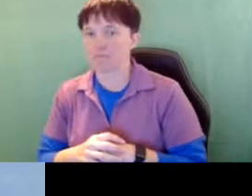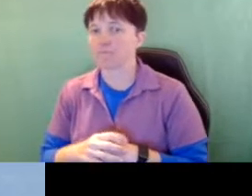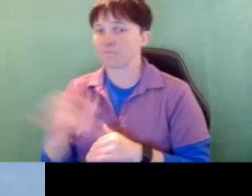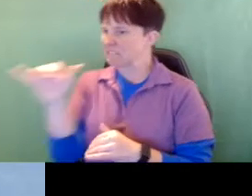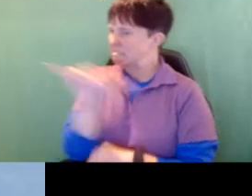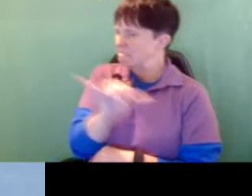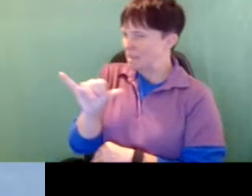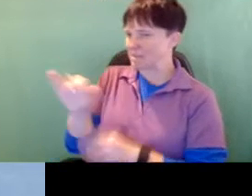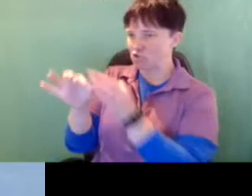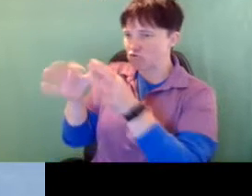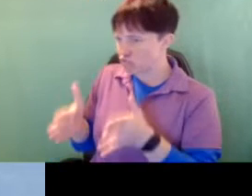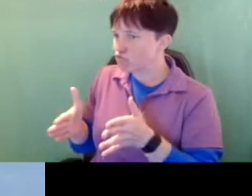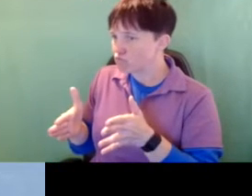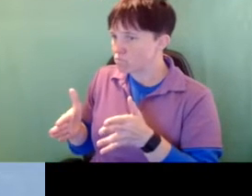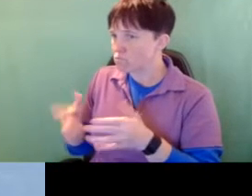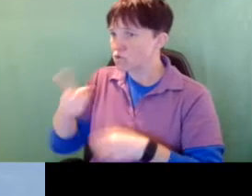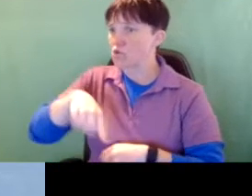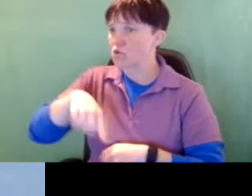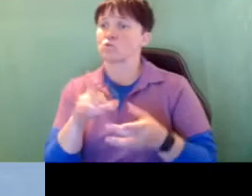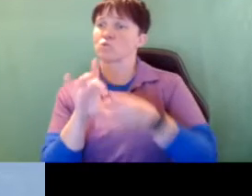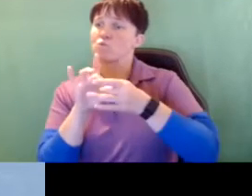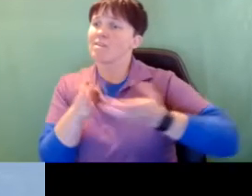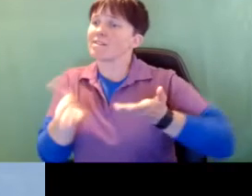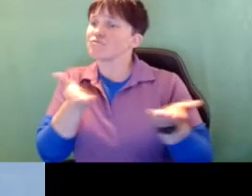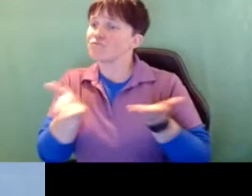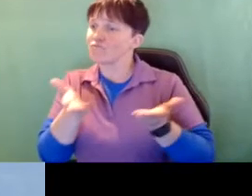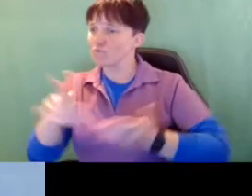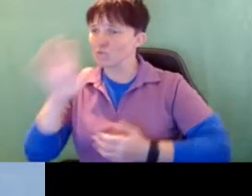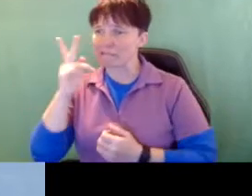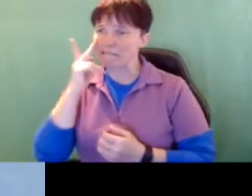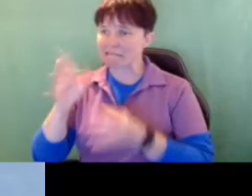So if you go to related services you'll see interpreters there